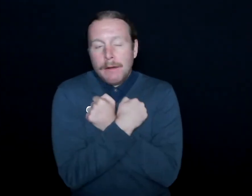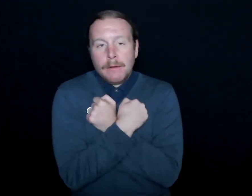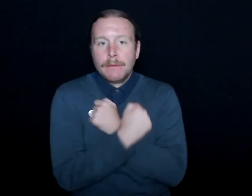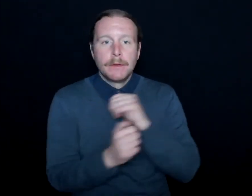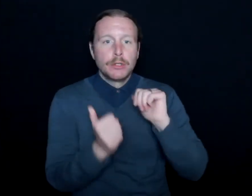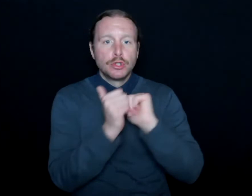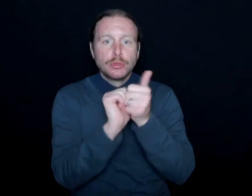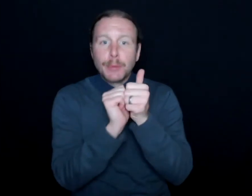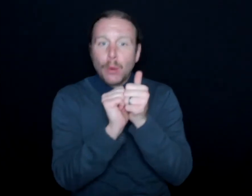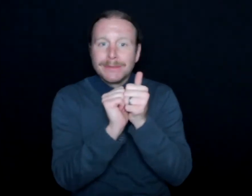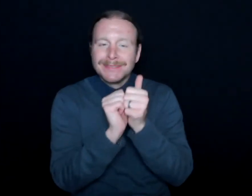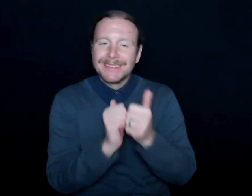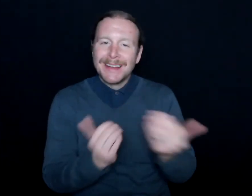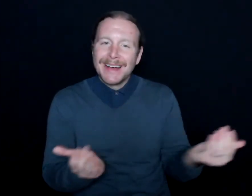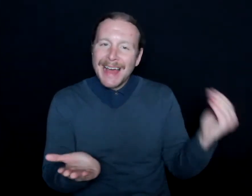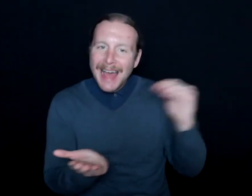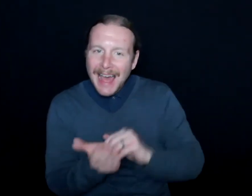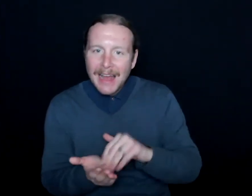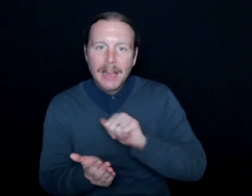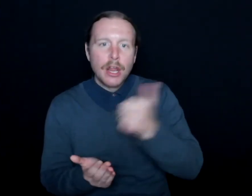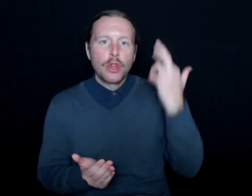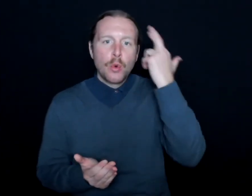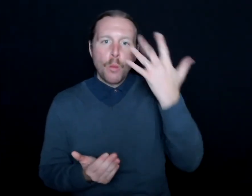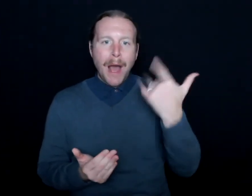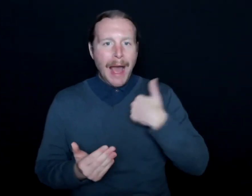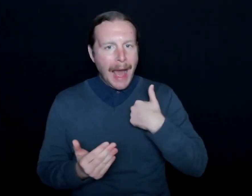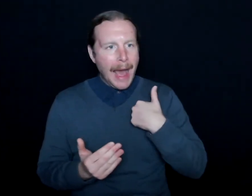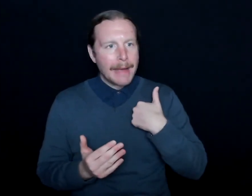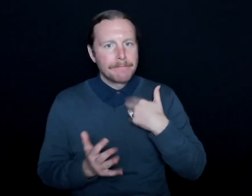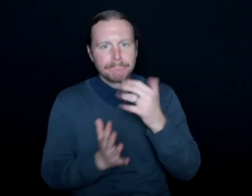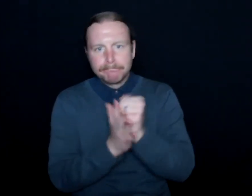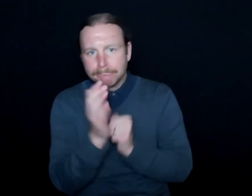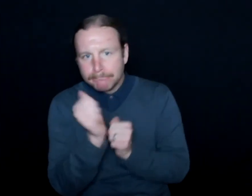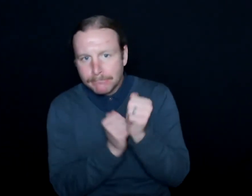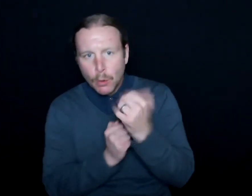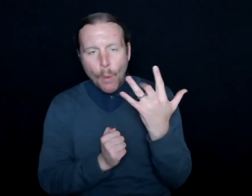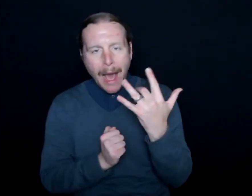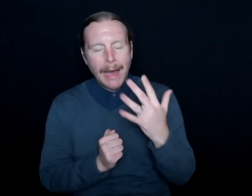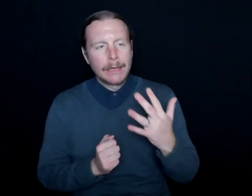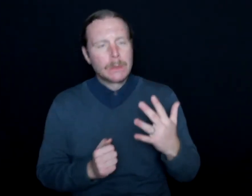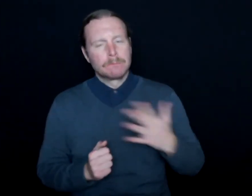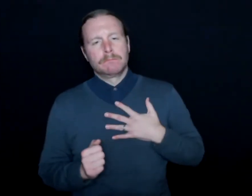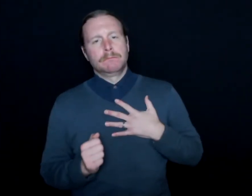And that's another reason why I'm doing what I'm doing is because it breaks my heart to think that they love sports